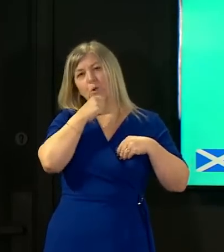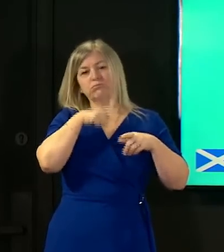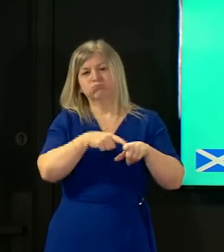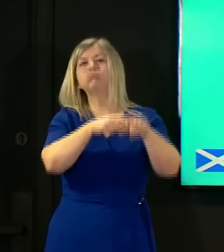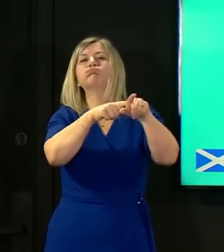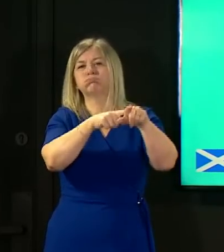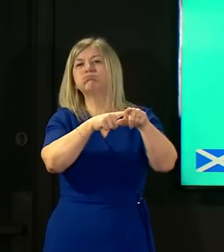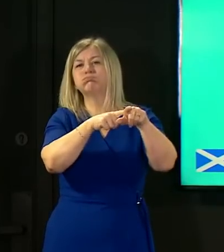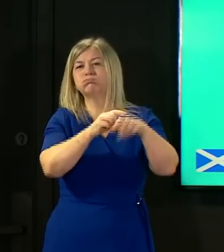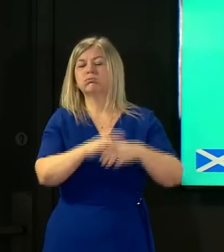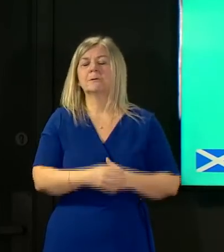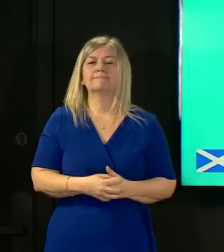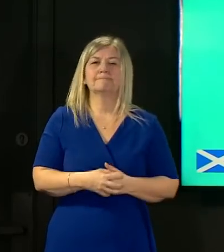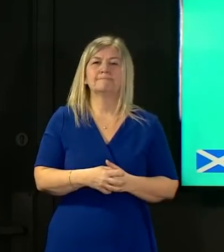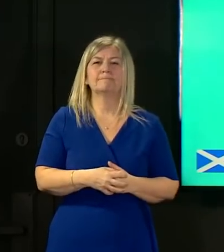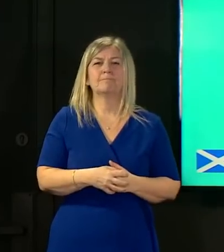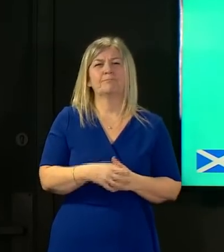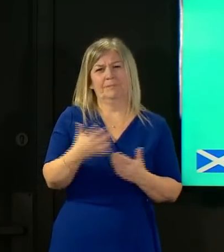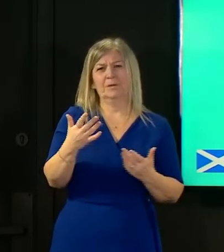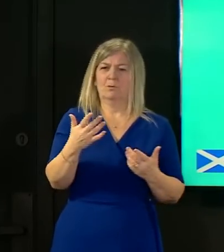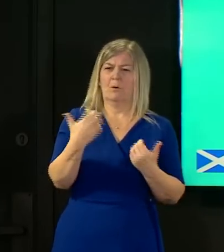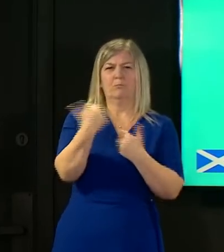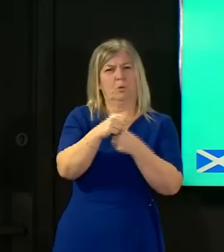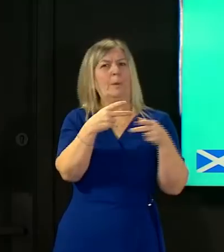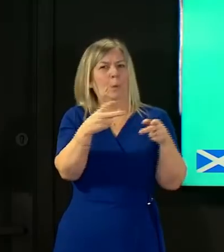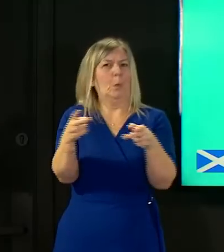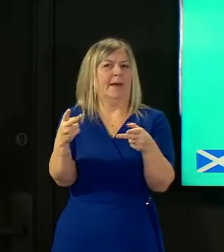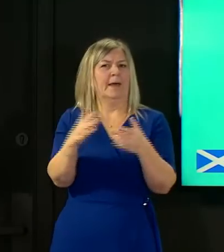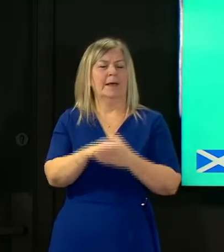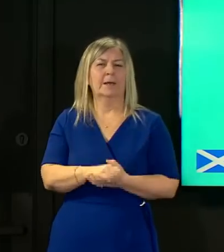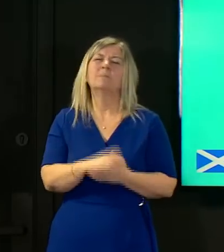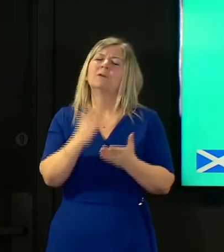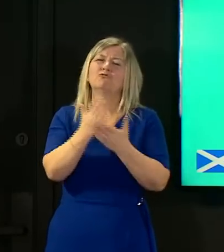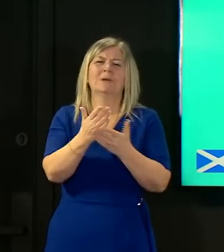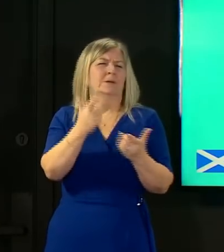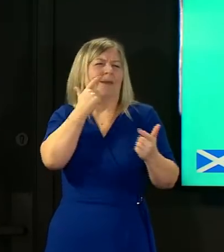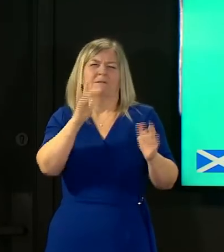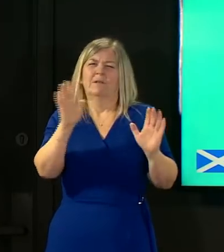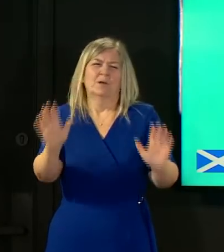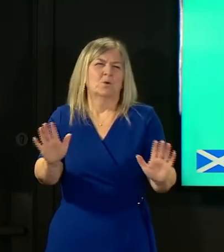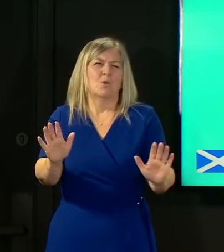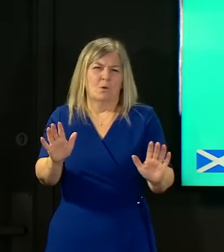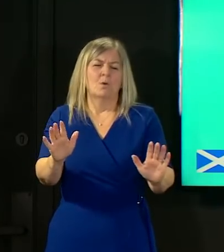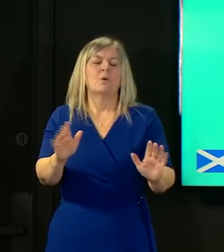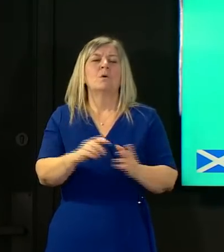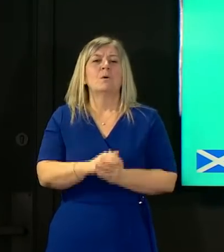all of these actions are appropriate but entirely precautionary the individuals who have tested